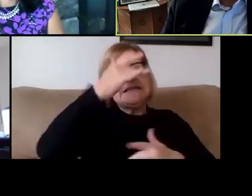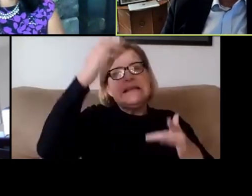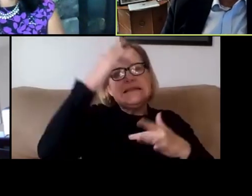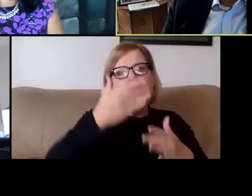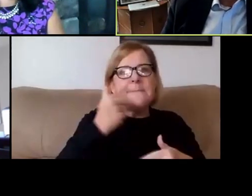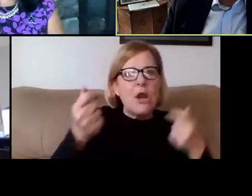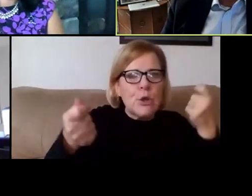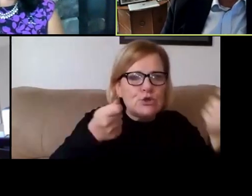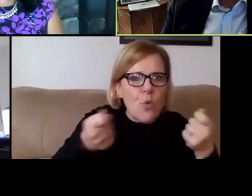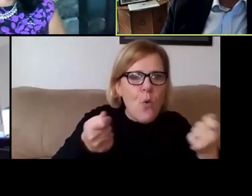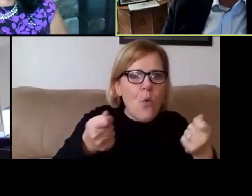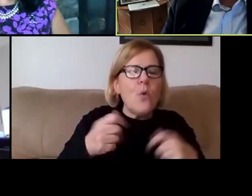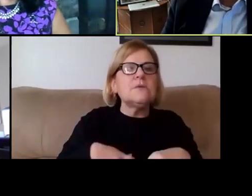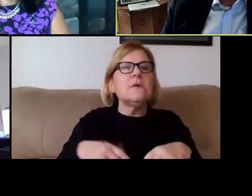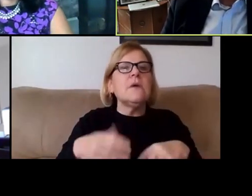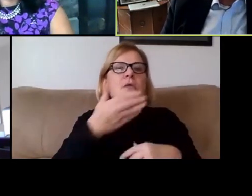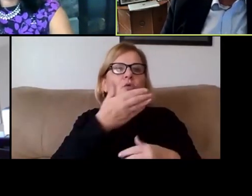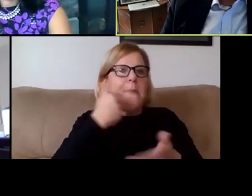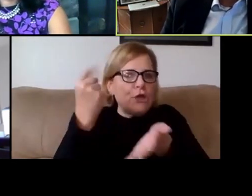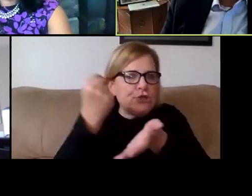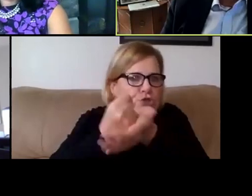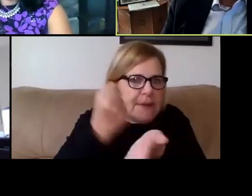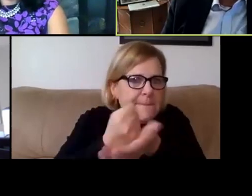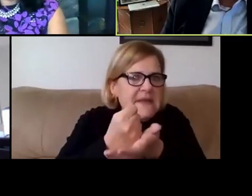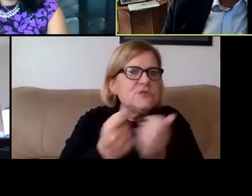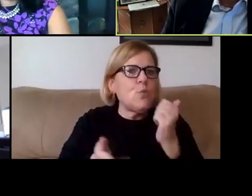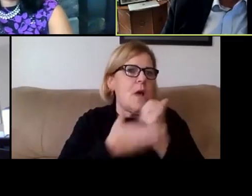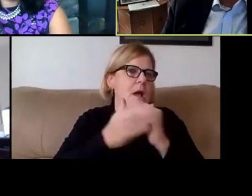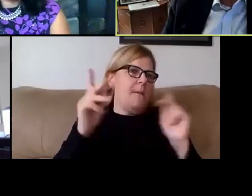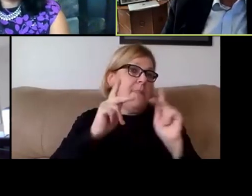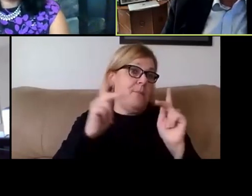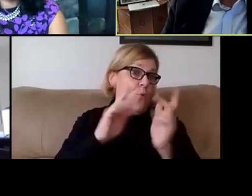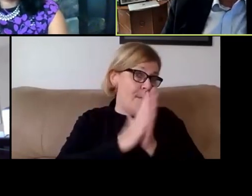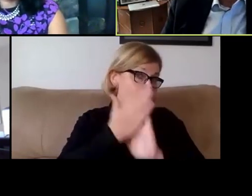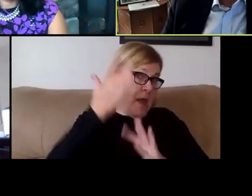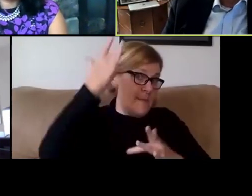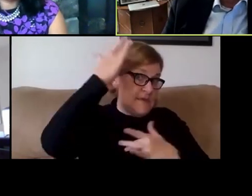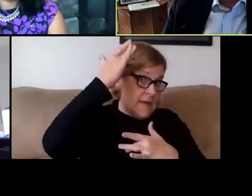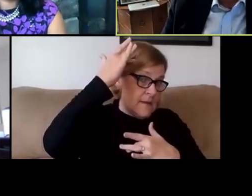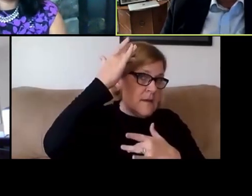and there are better treatments to help people who do become infected become less ill.